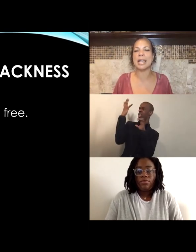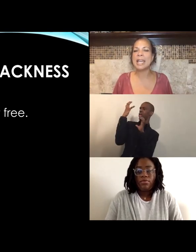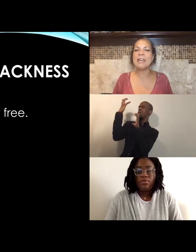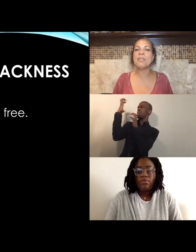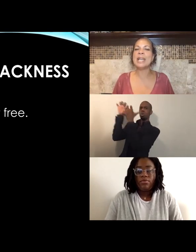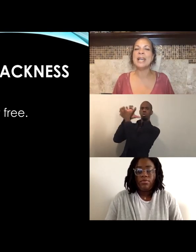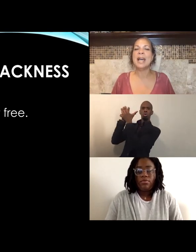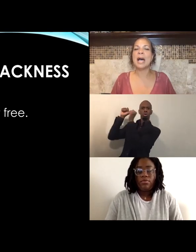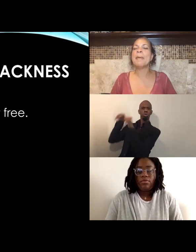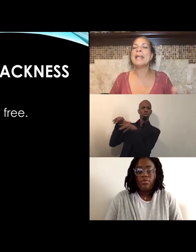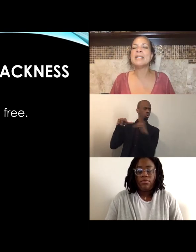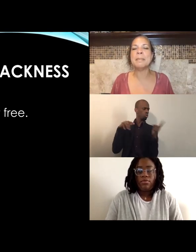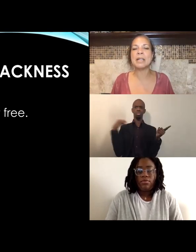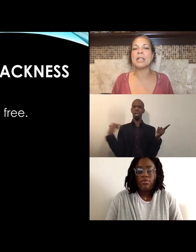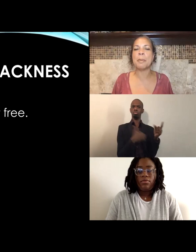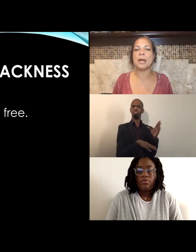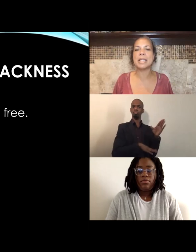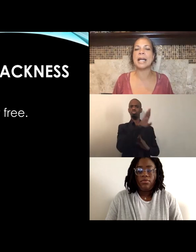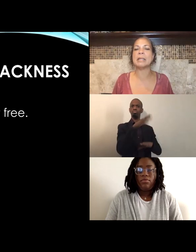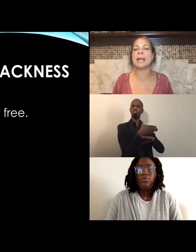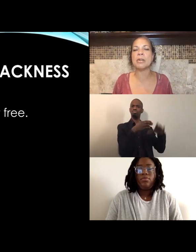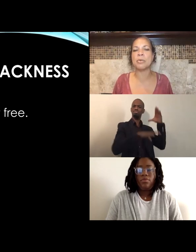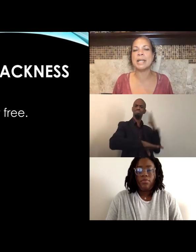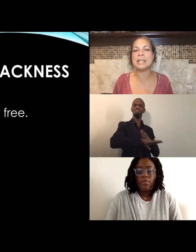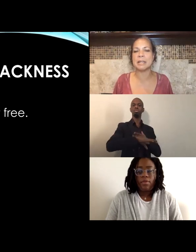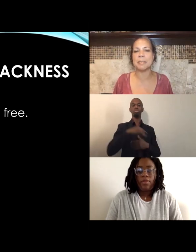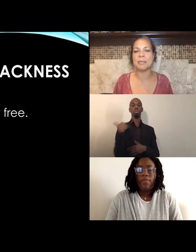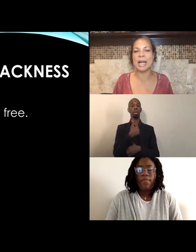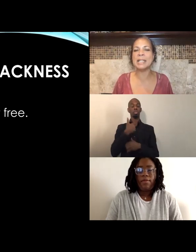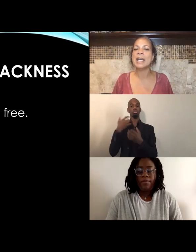if we upend medical apartheid and medical racism, right?